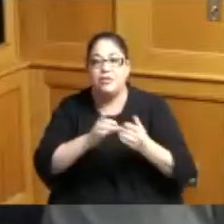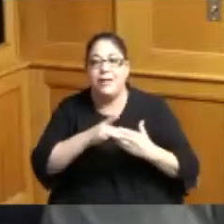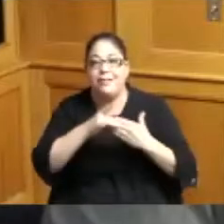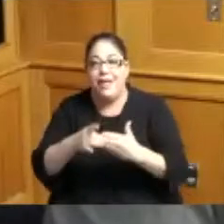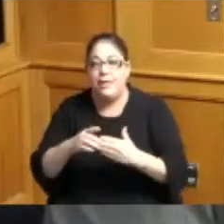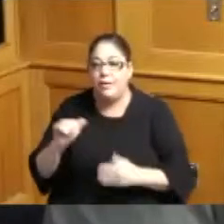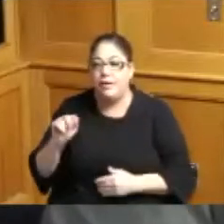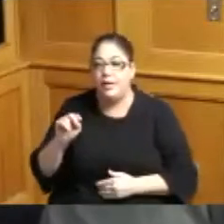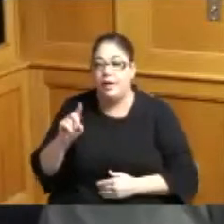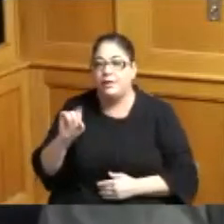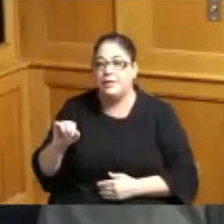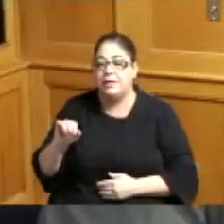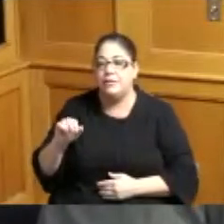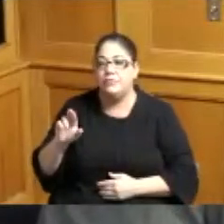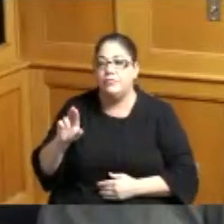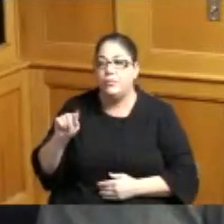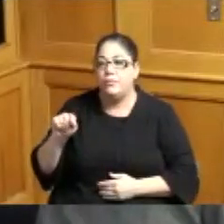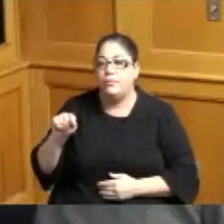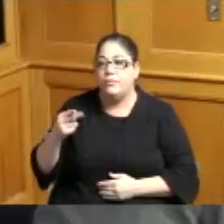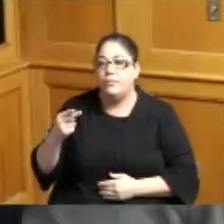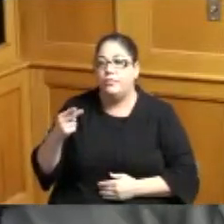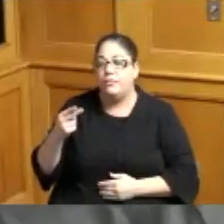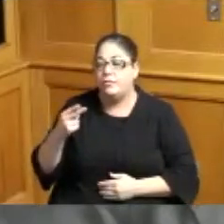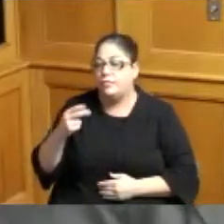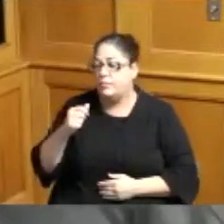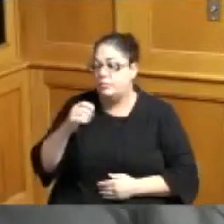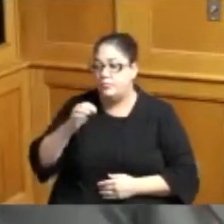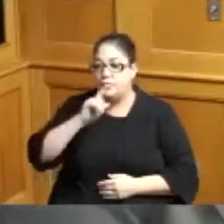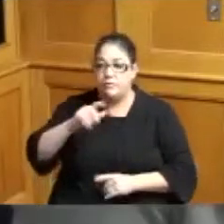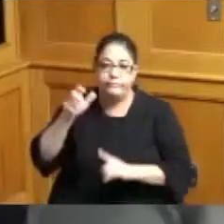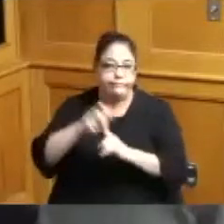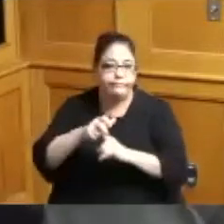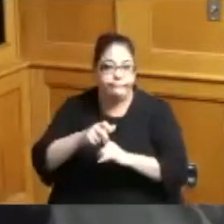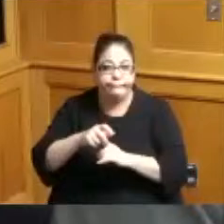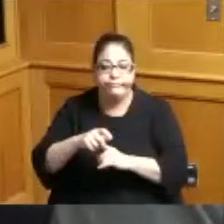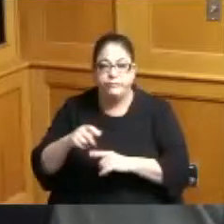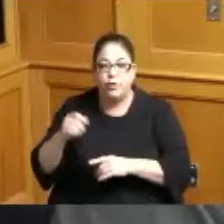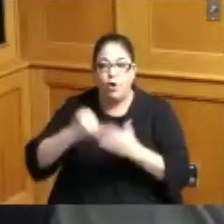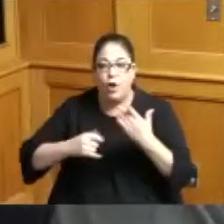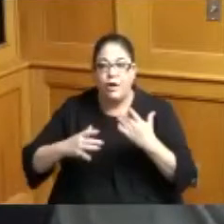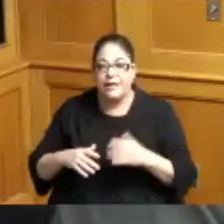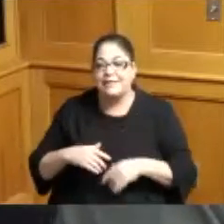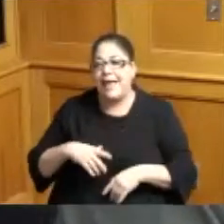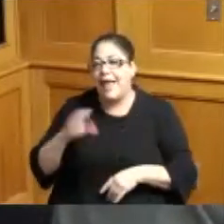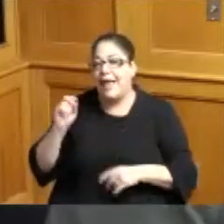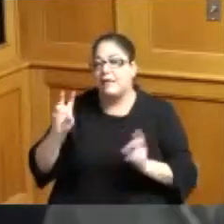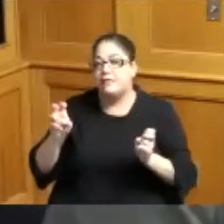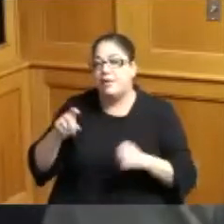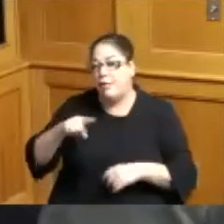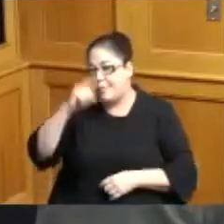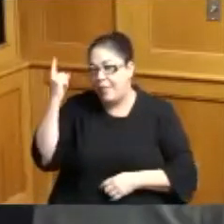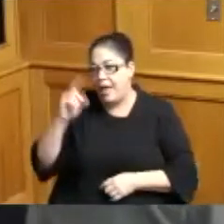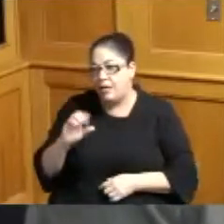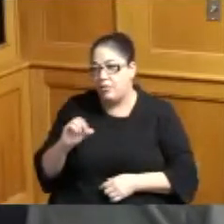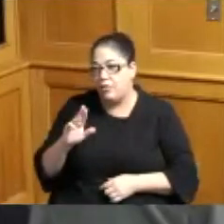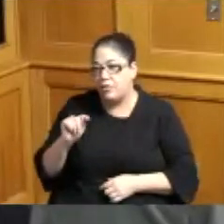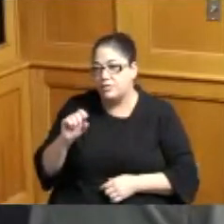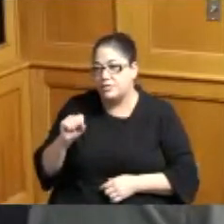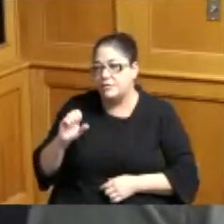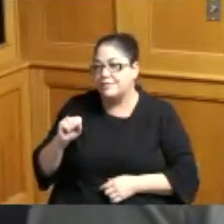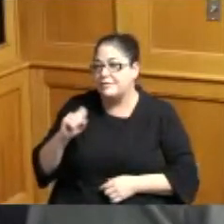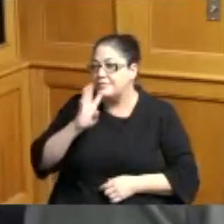Ruth the great artist Annie Ruth as well as Black Arts speak and the Roselawn business business